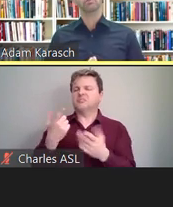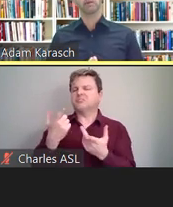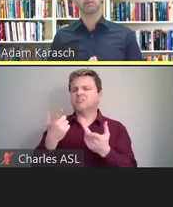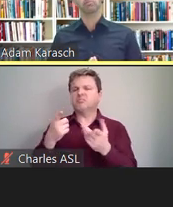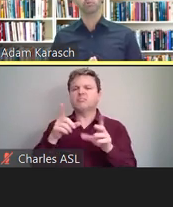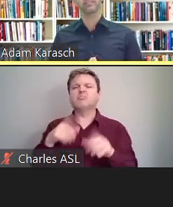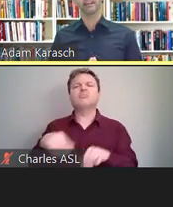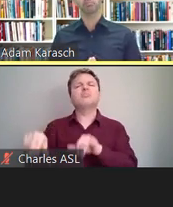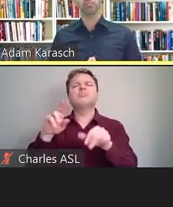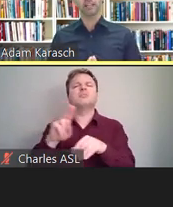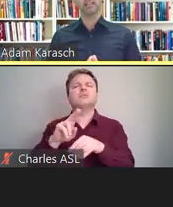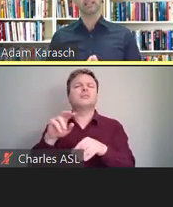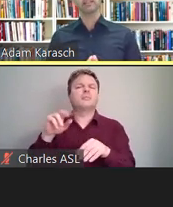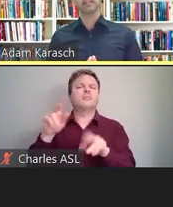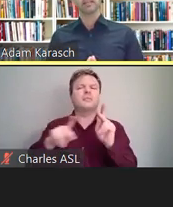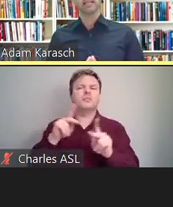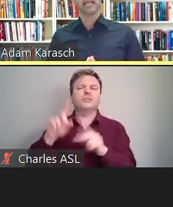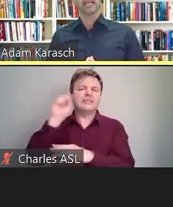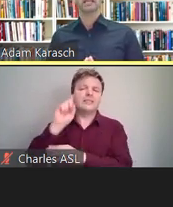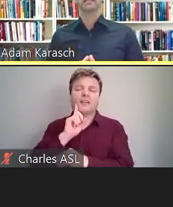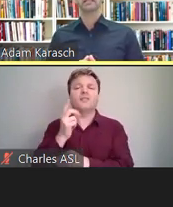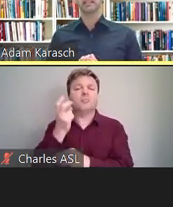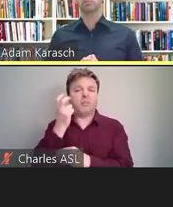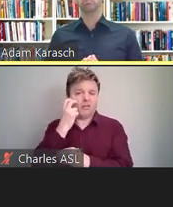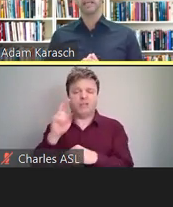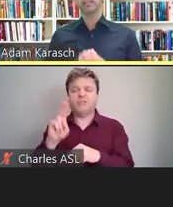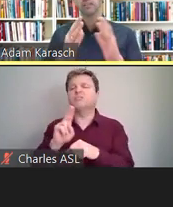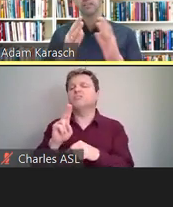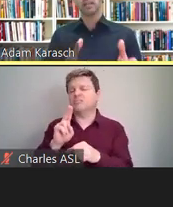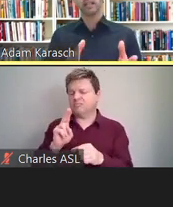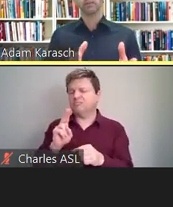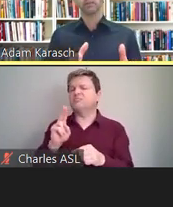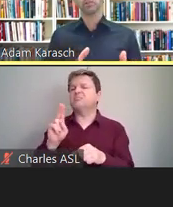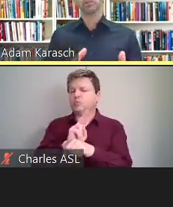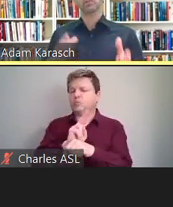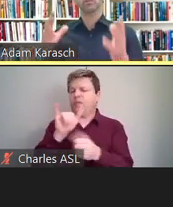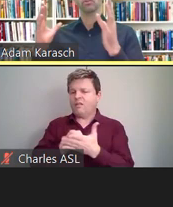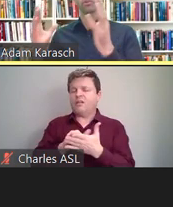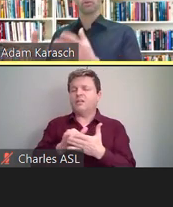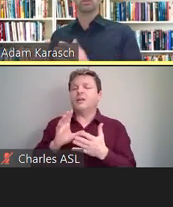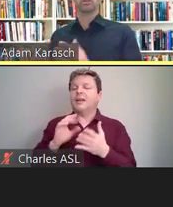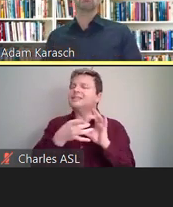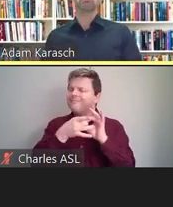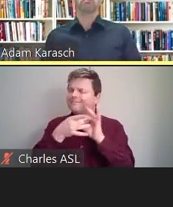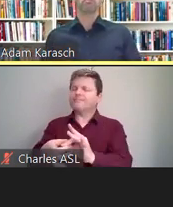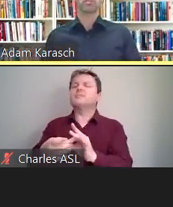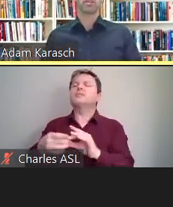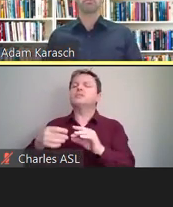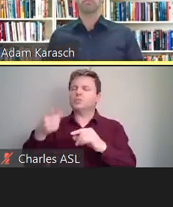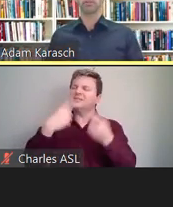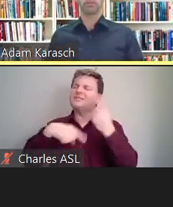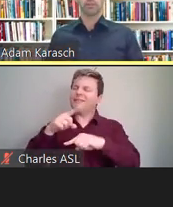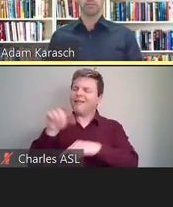by people with deaf-blindness. And it is based on sign language or some other system